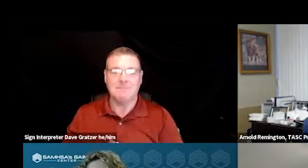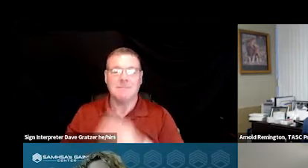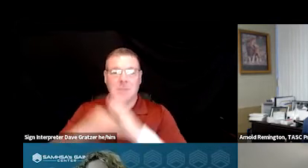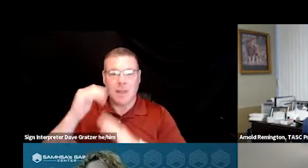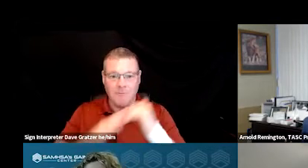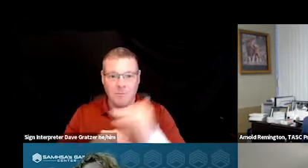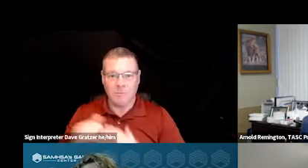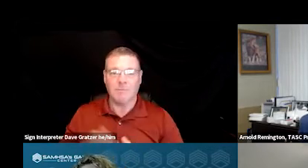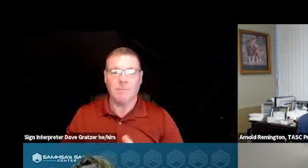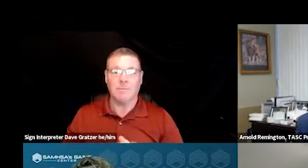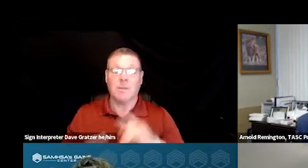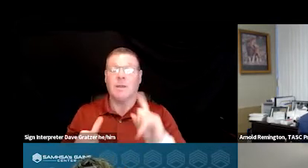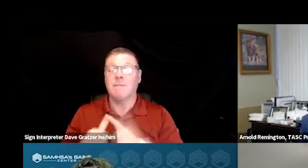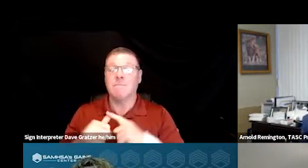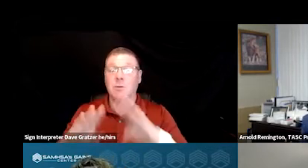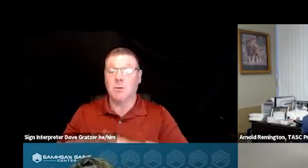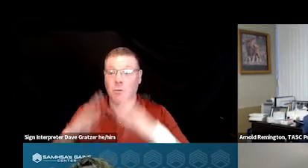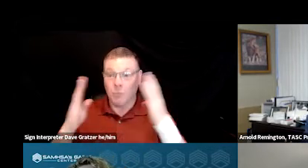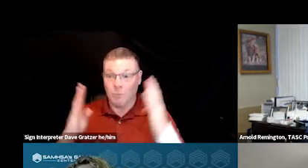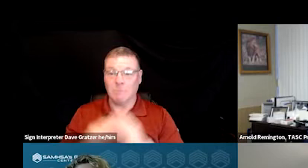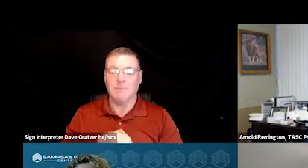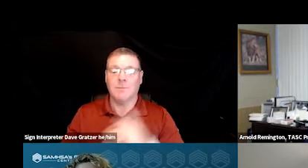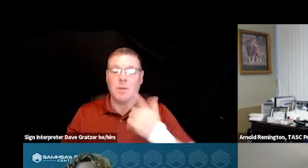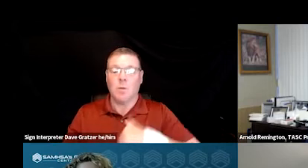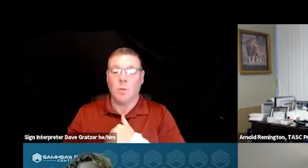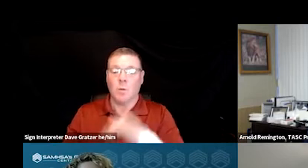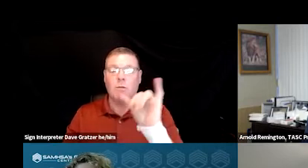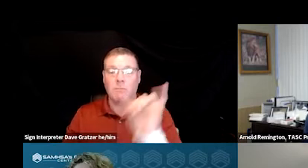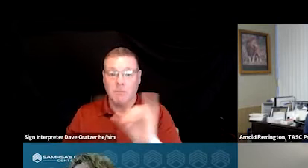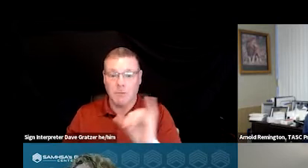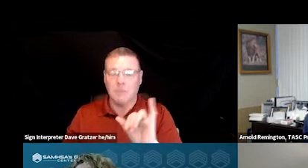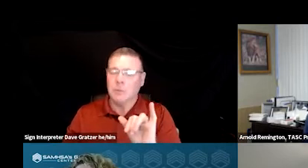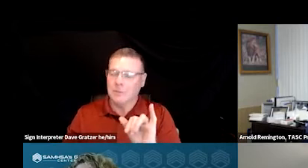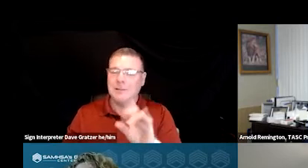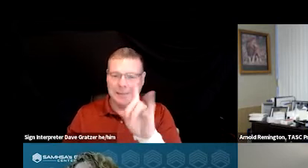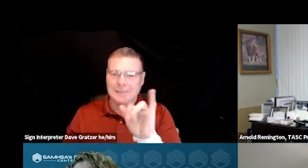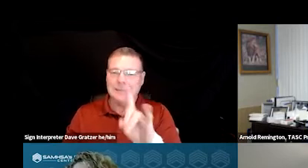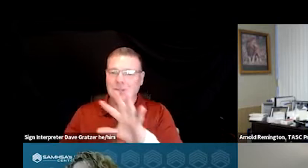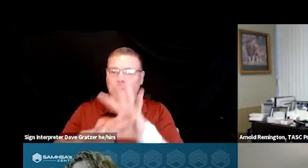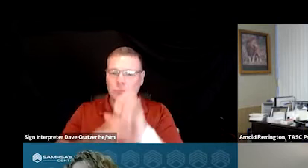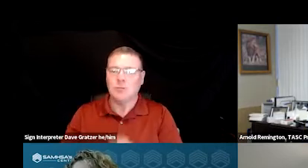When we first opened up our urgent recovery center, we also did pretty much a traditional crisis assessment.